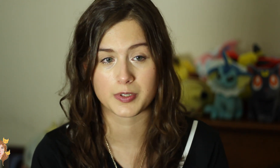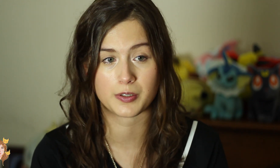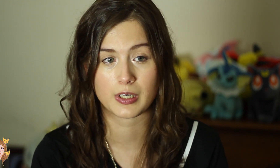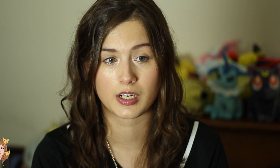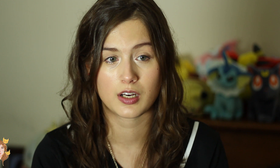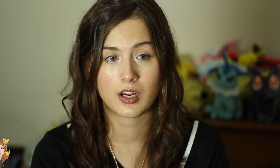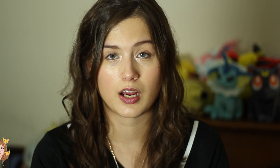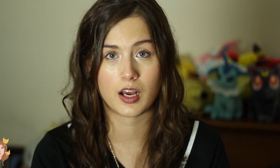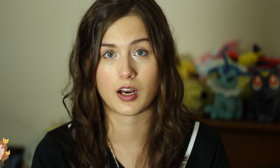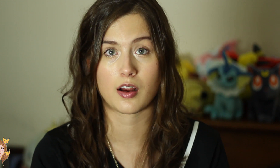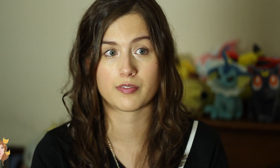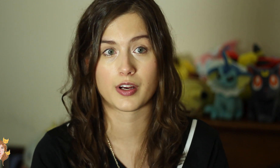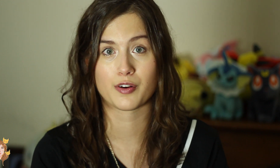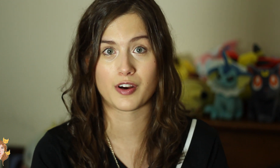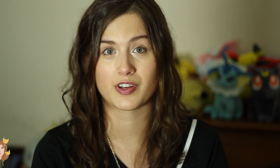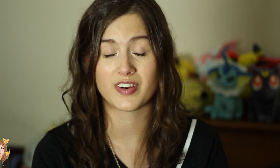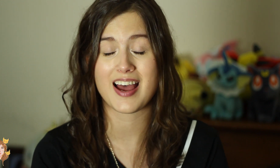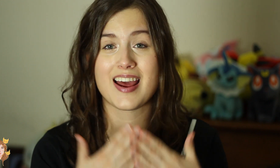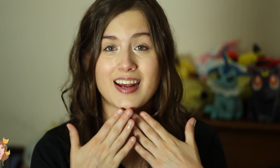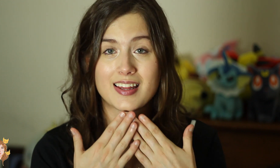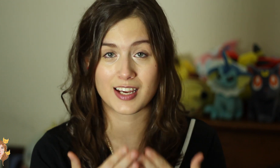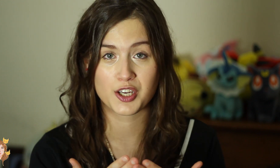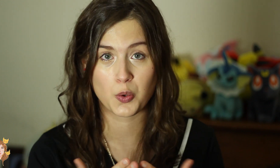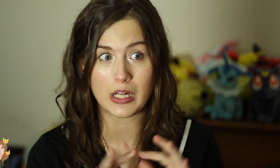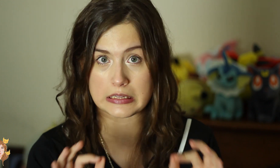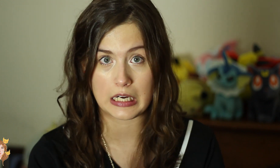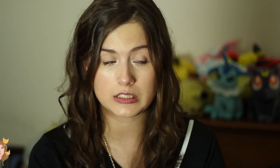opportunity. And I’m very grateful for that and I thank you a lot.